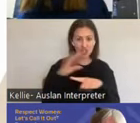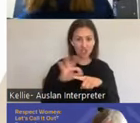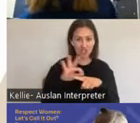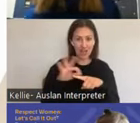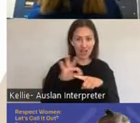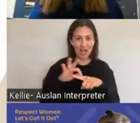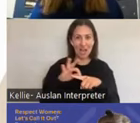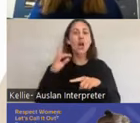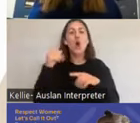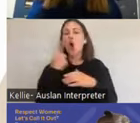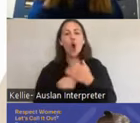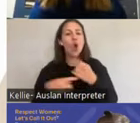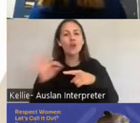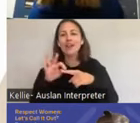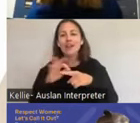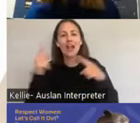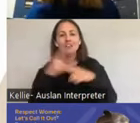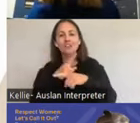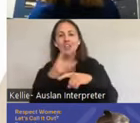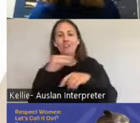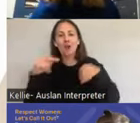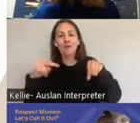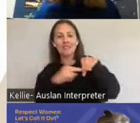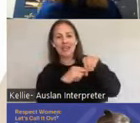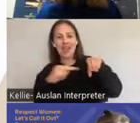up with concepts, but if you consider the clearest a little bit like a mood ring.